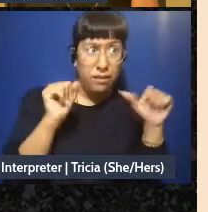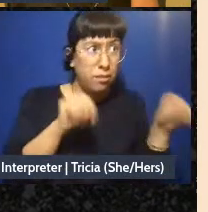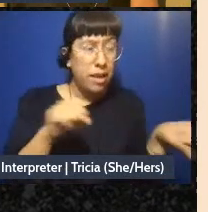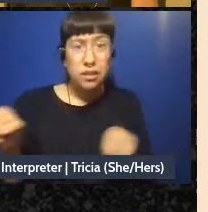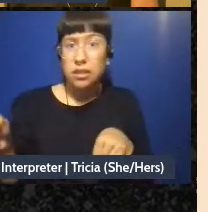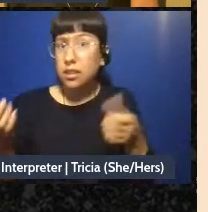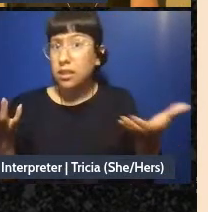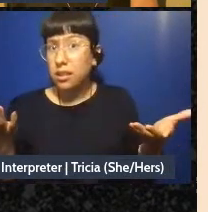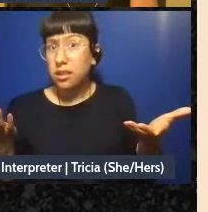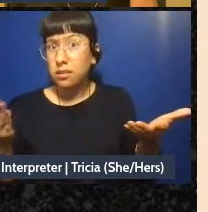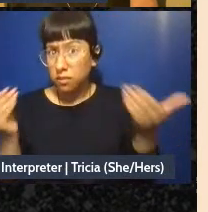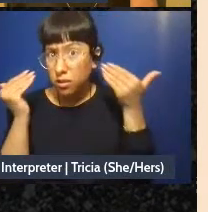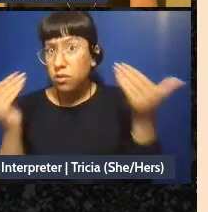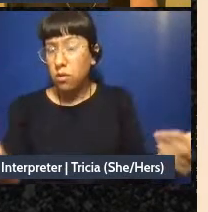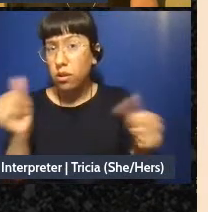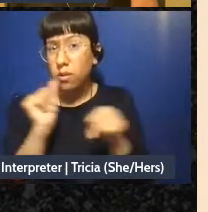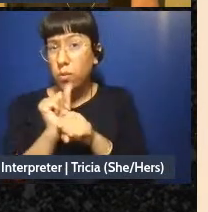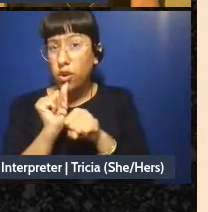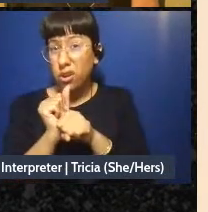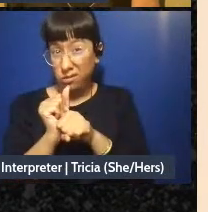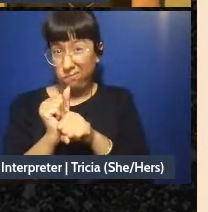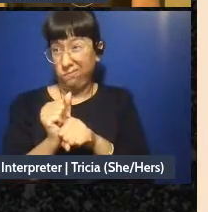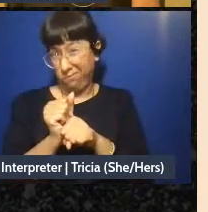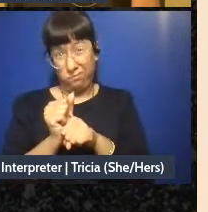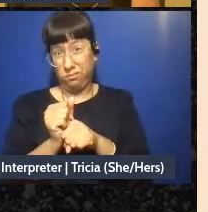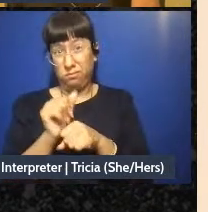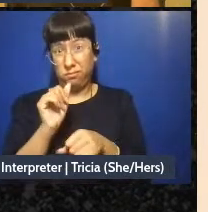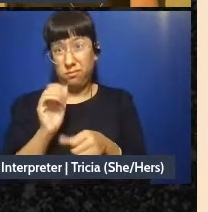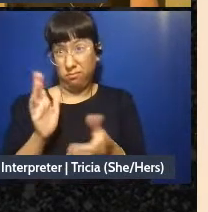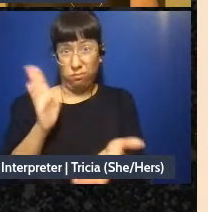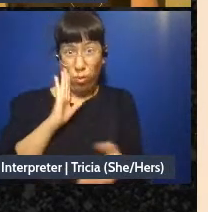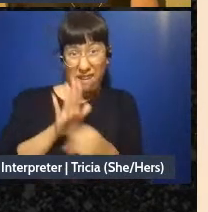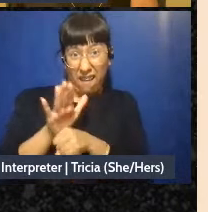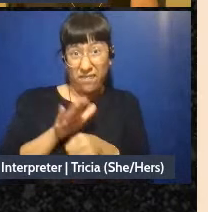to do that work? Is that the right amount to say? We're gonna do all of those questions